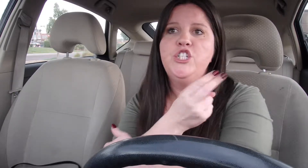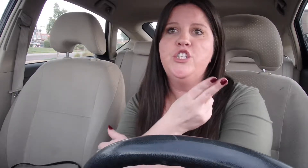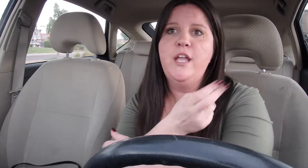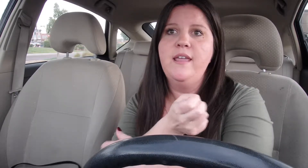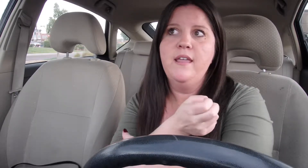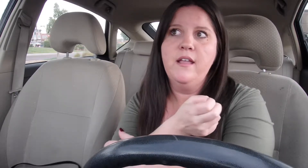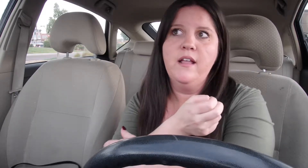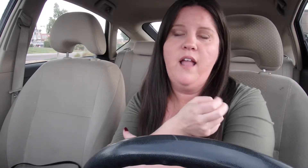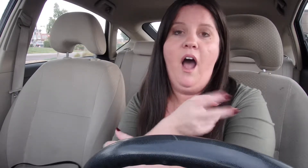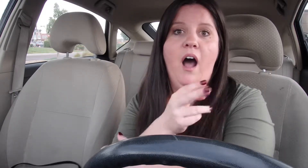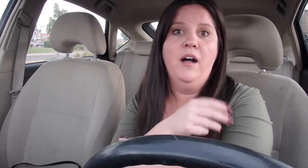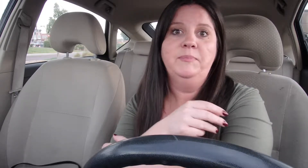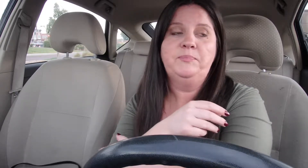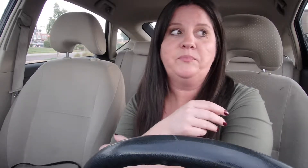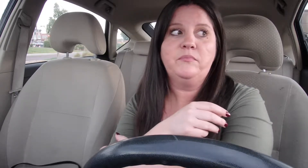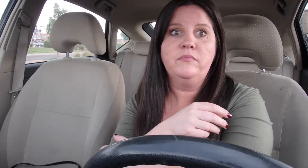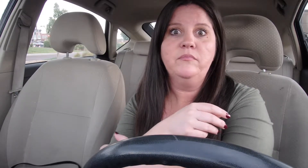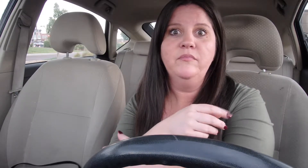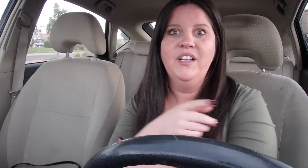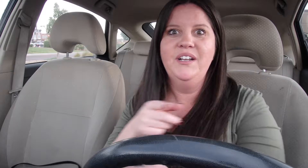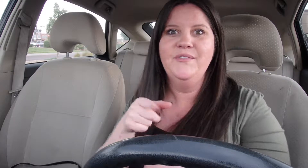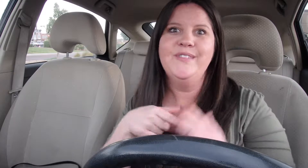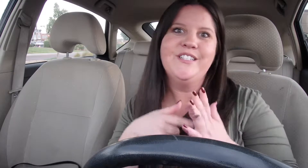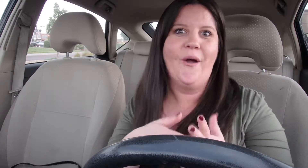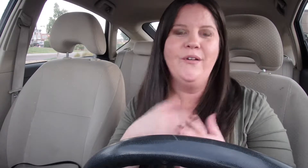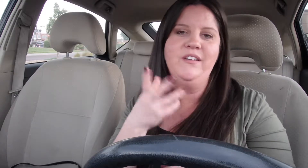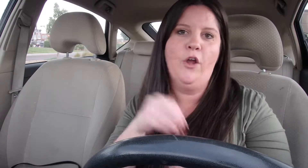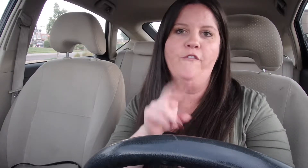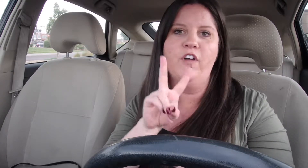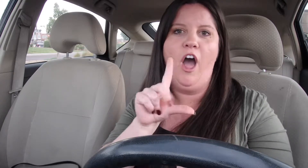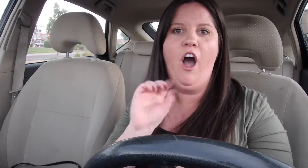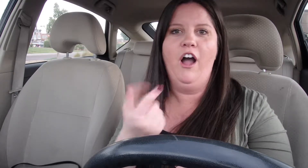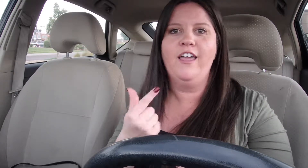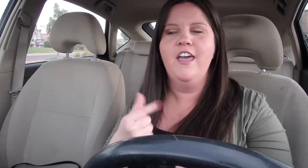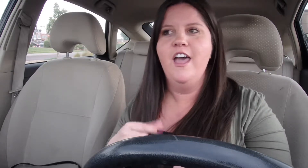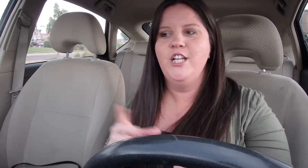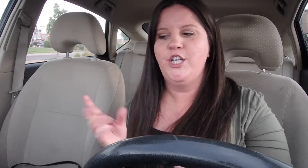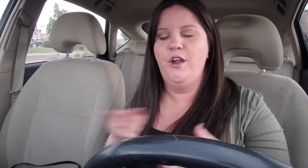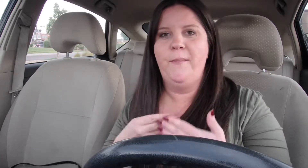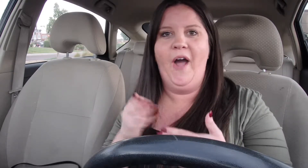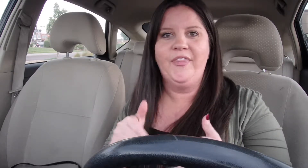She umm Was showing